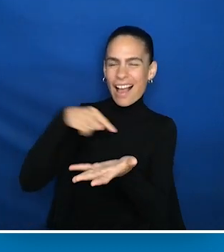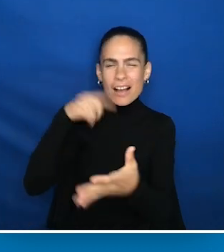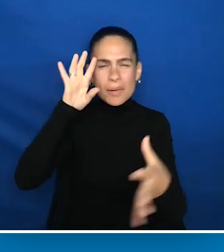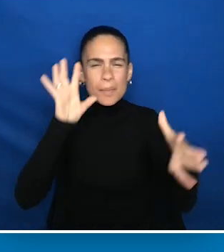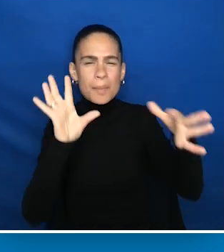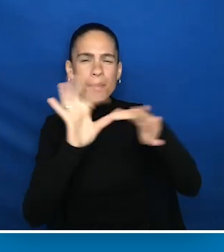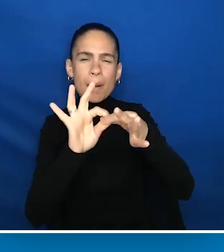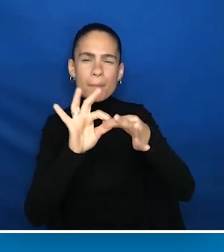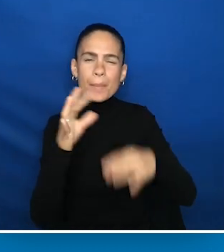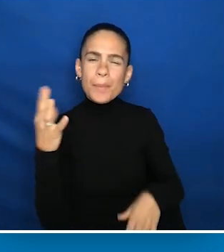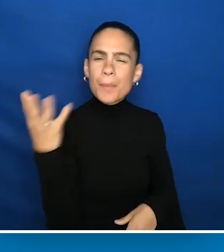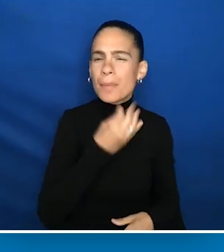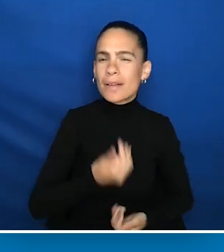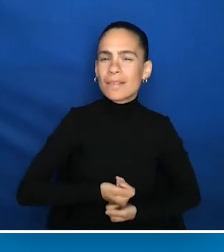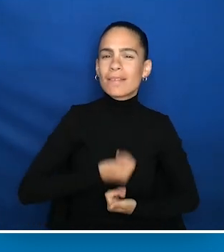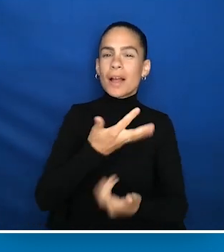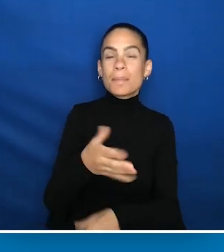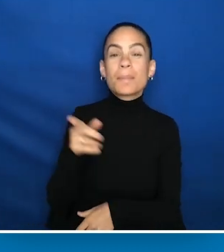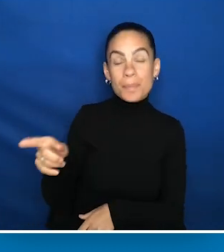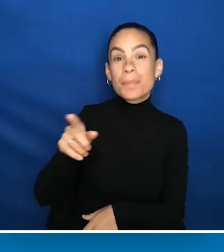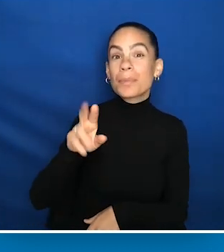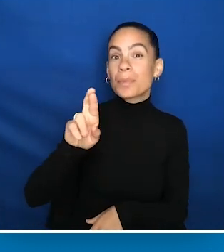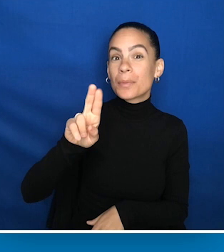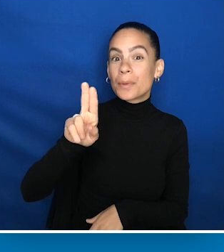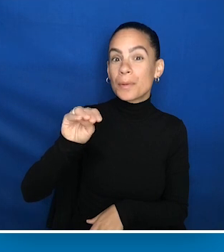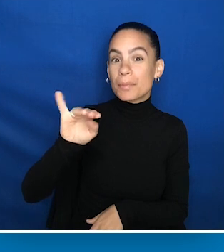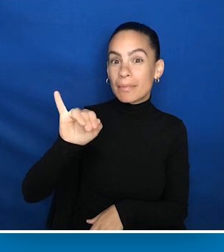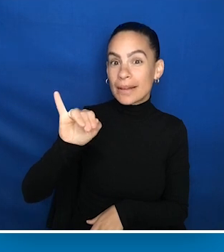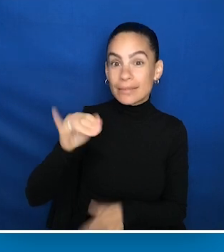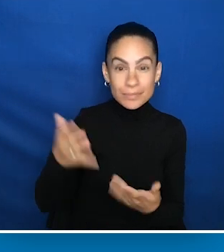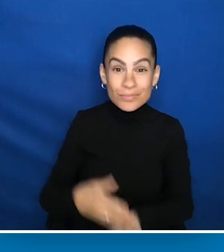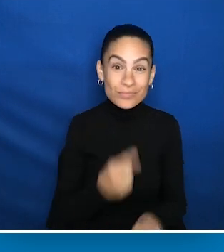"Before rightdoing, before wrongdoing. There is the field, and I will meet you there."